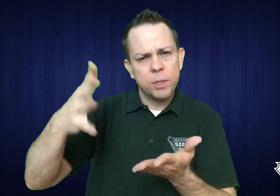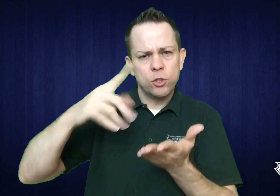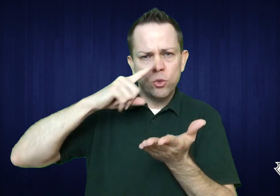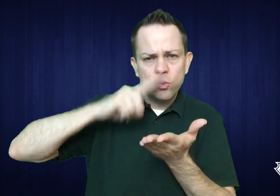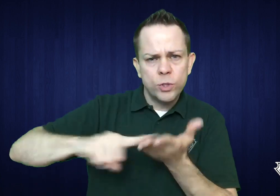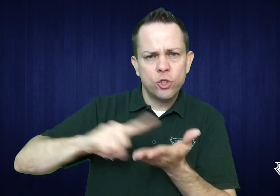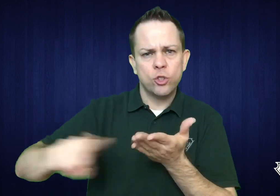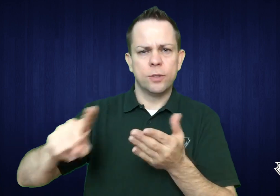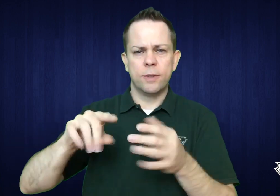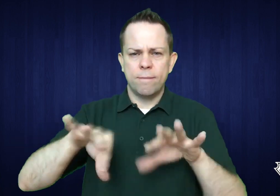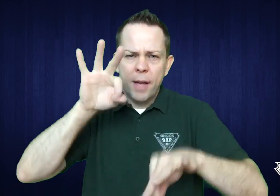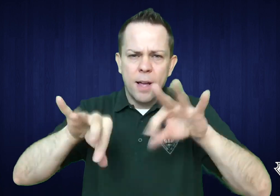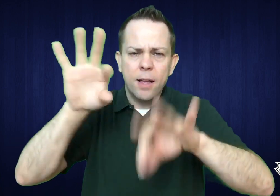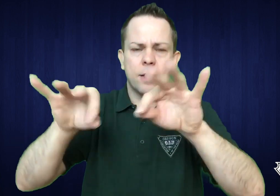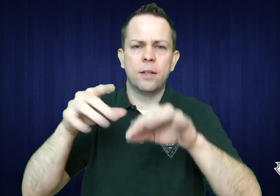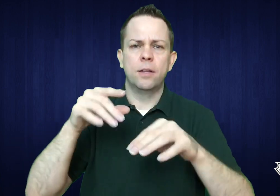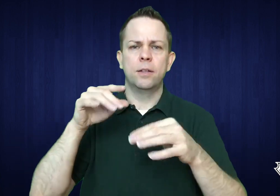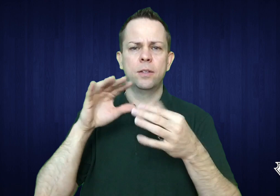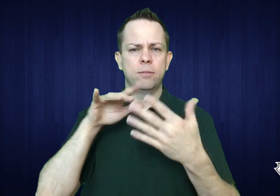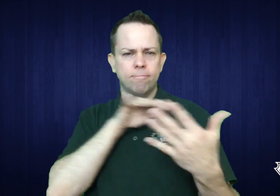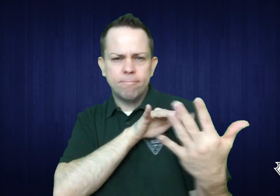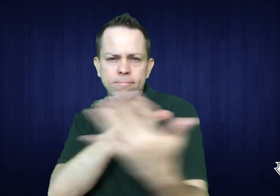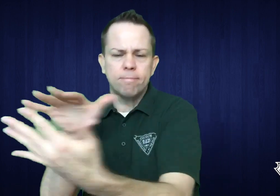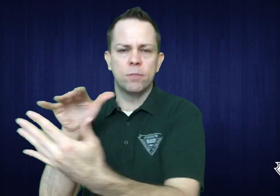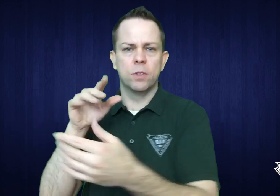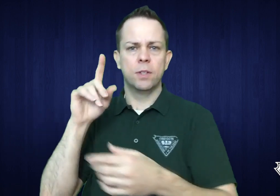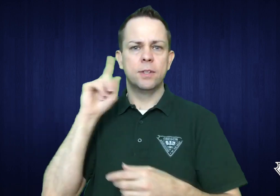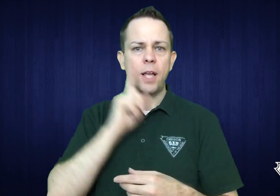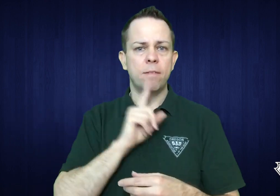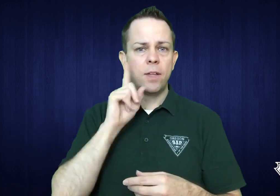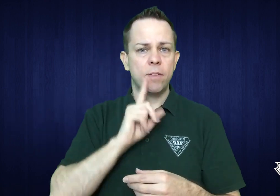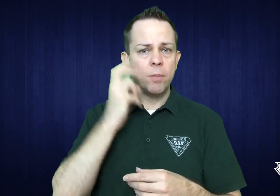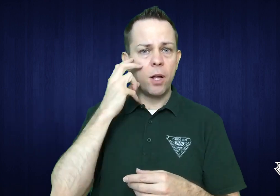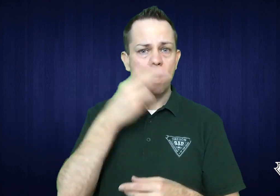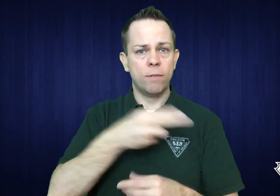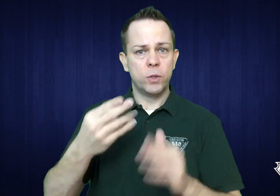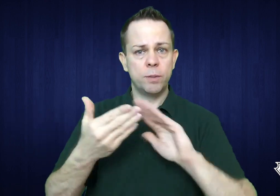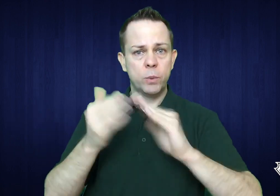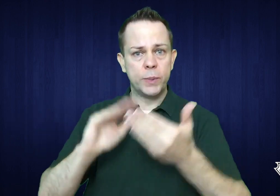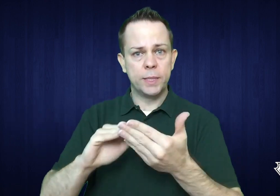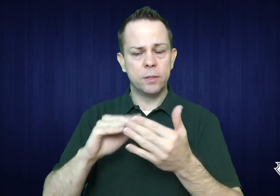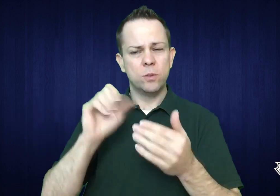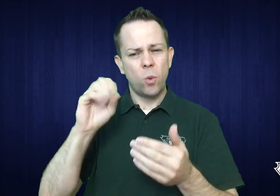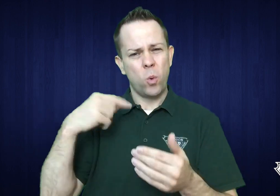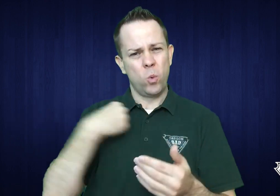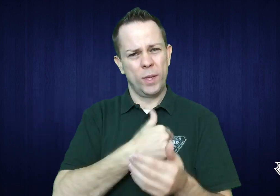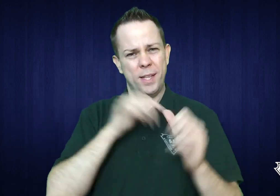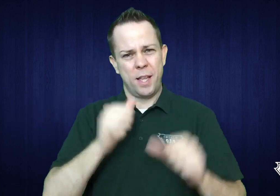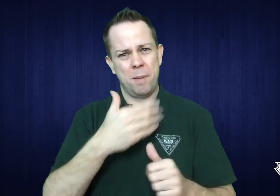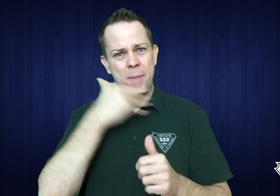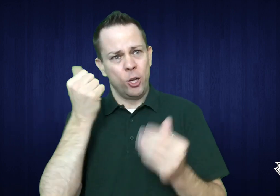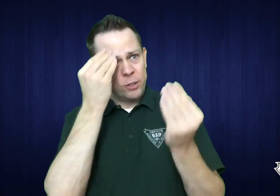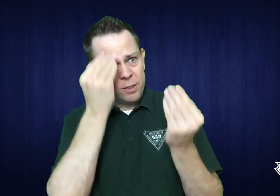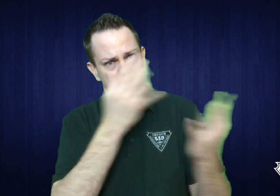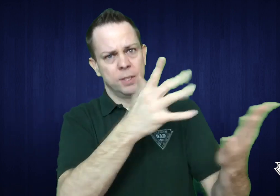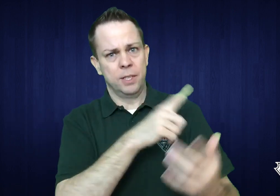at the needs of the Deaf, Deafblind, and Hard of Hearing community. This way, we can better understand what the needs are and be better able to convey those needs